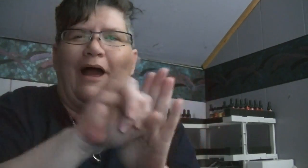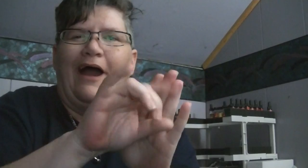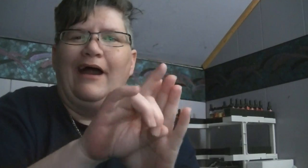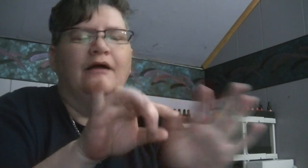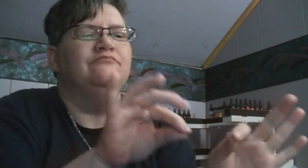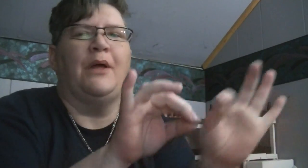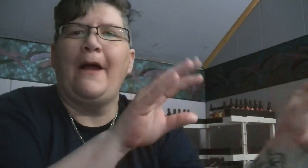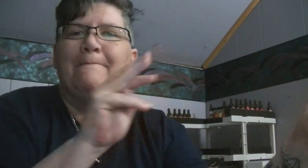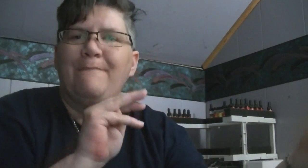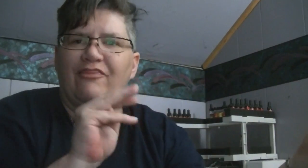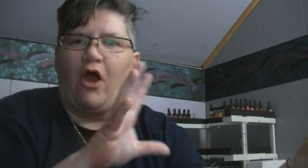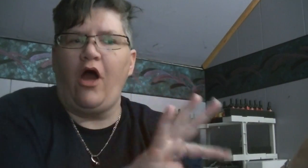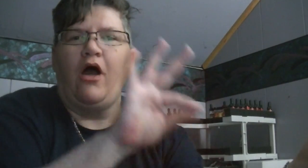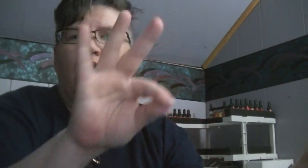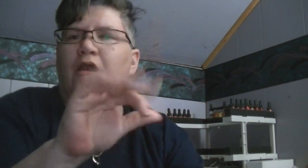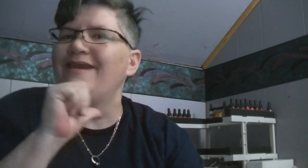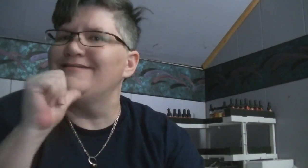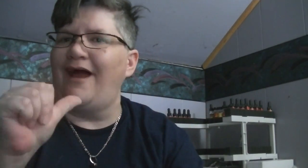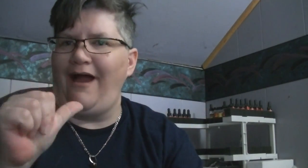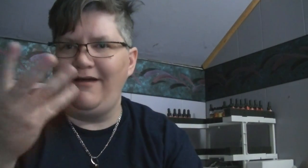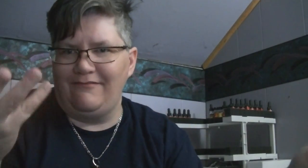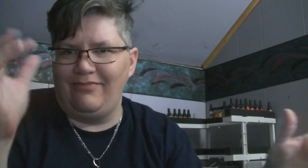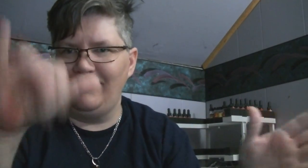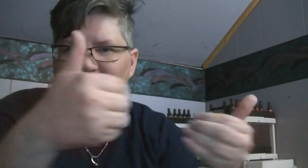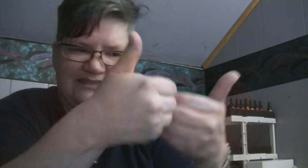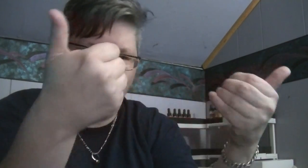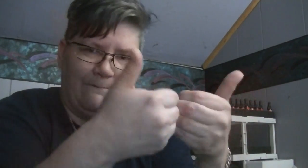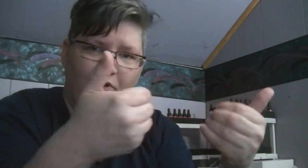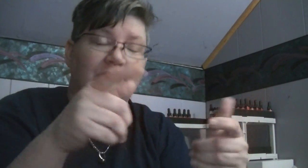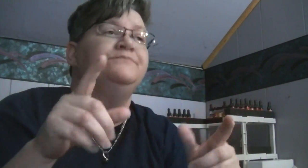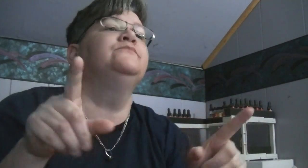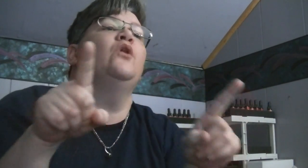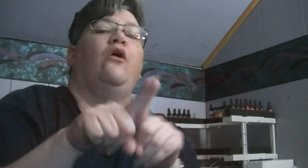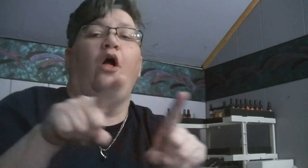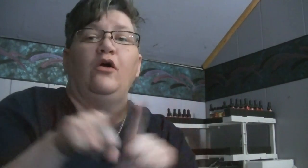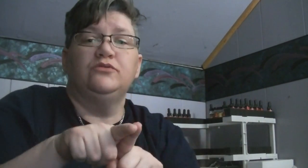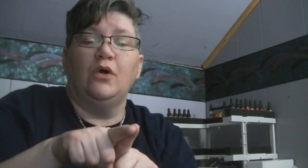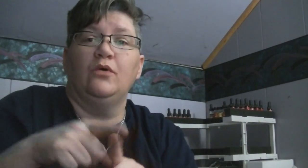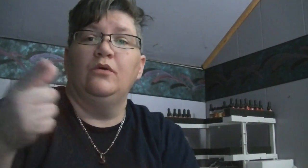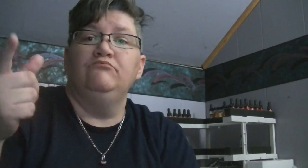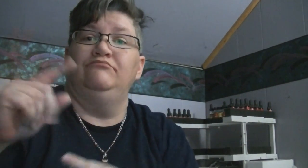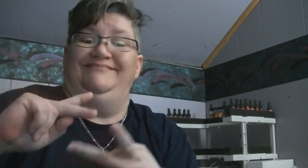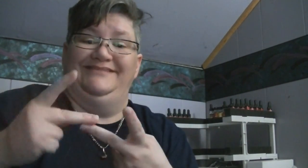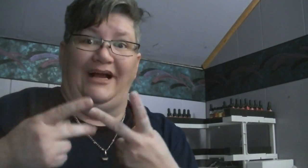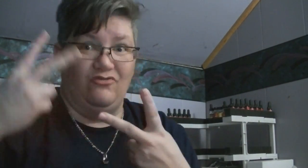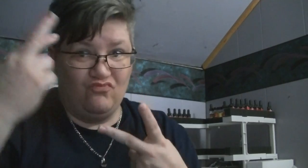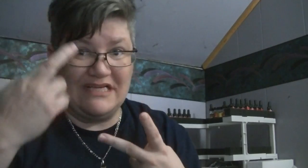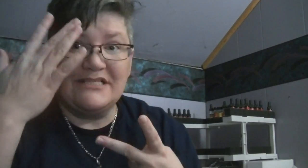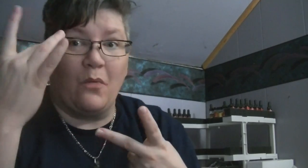You'll identify the smell...menthol and non I separate them Also 2nd reason why?....